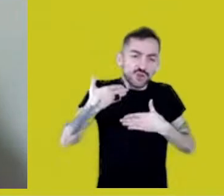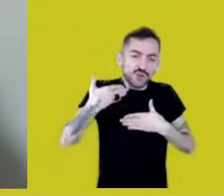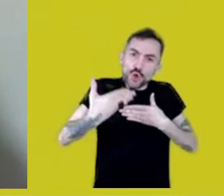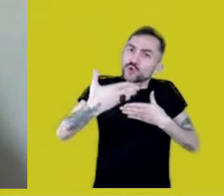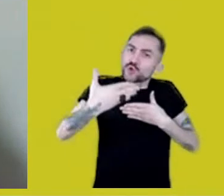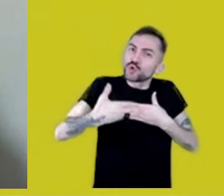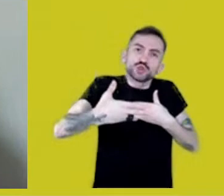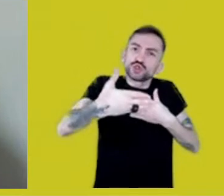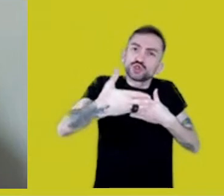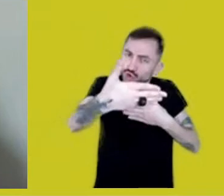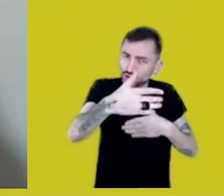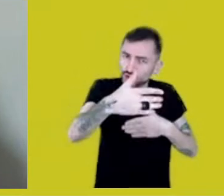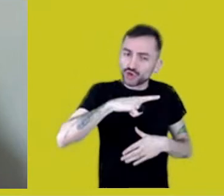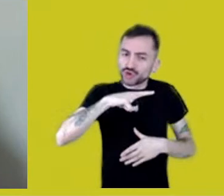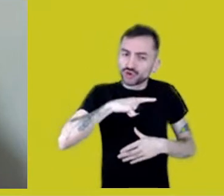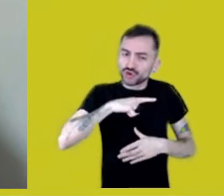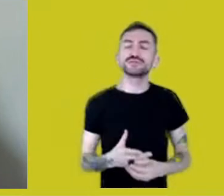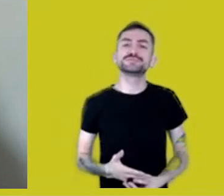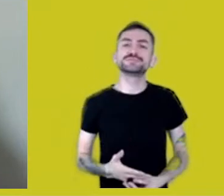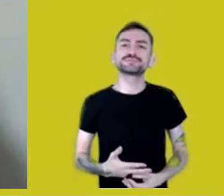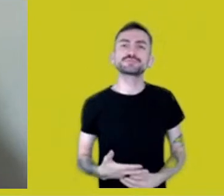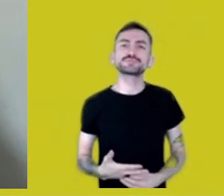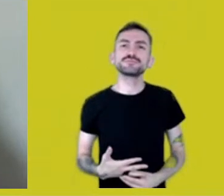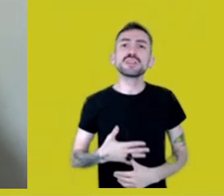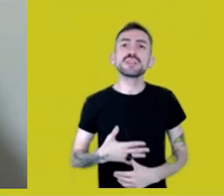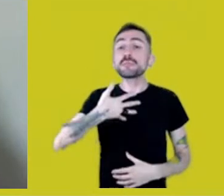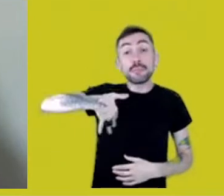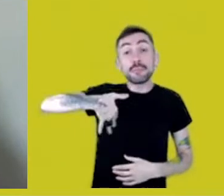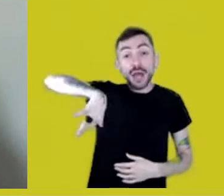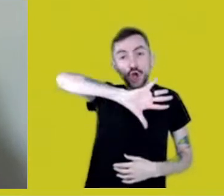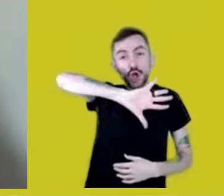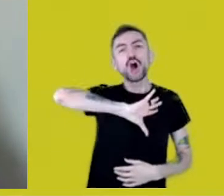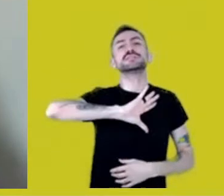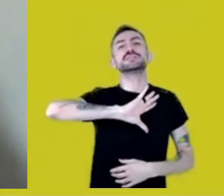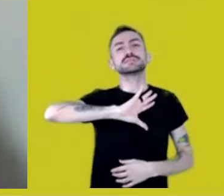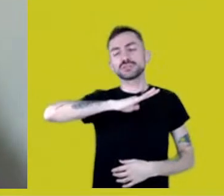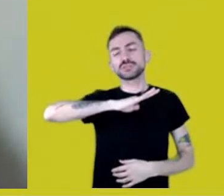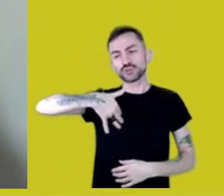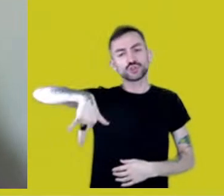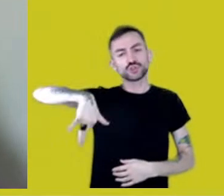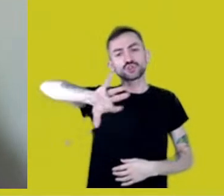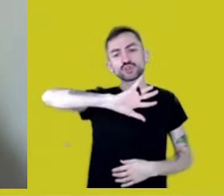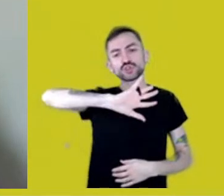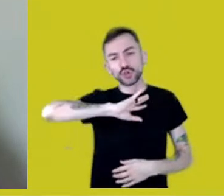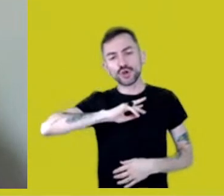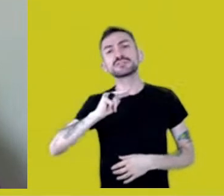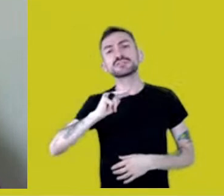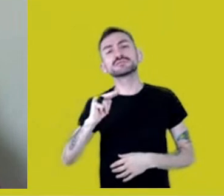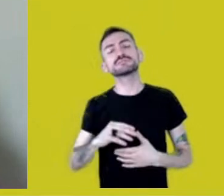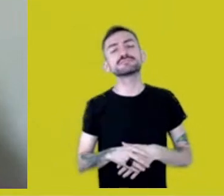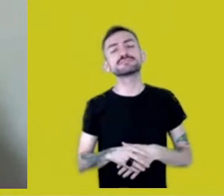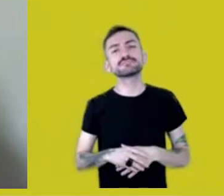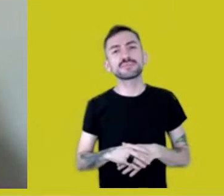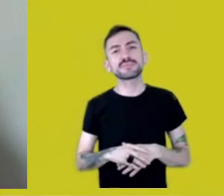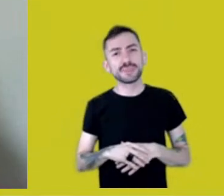and that to us - so colonized beings that we are,